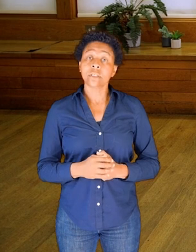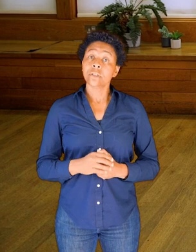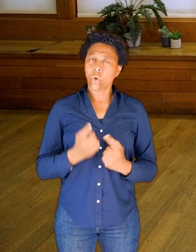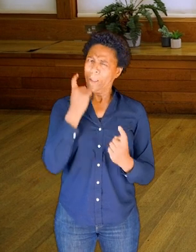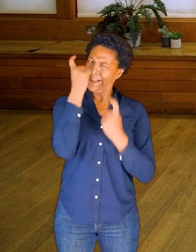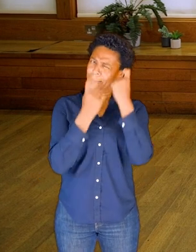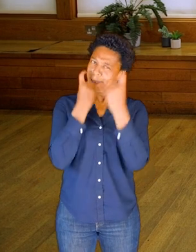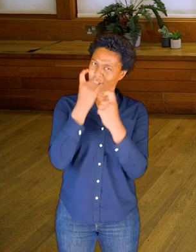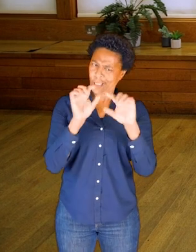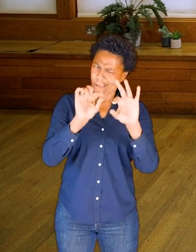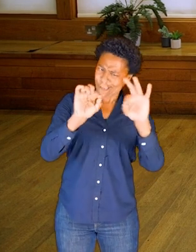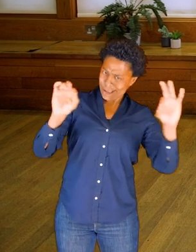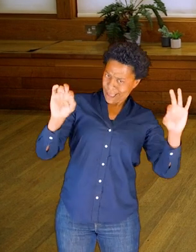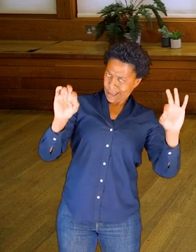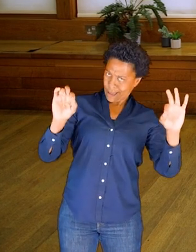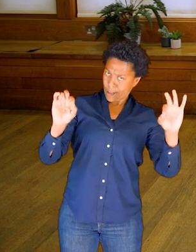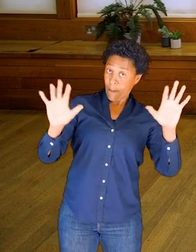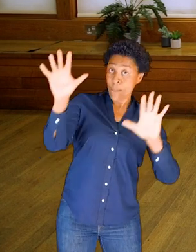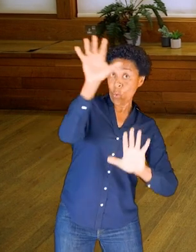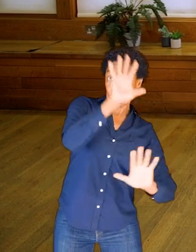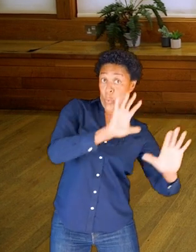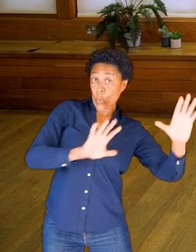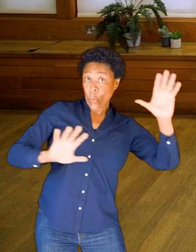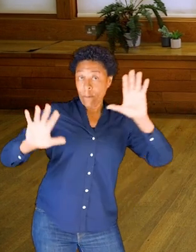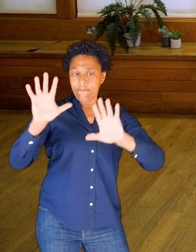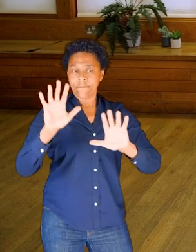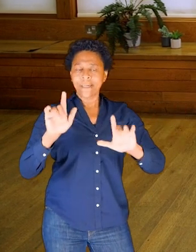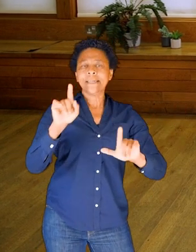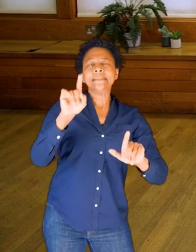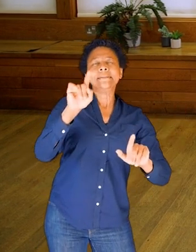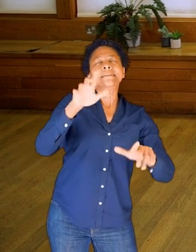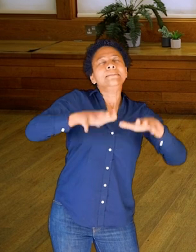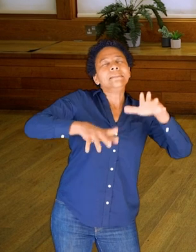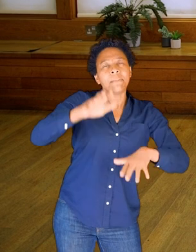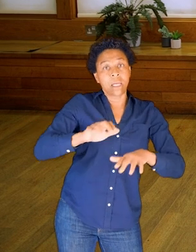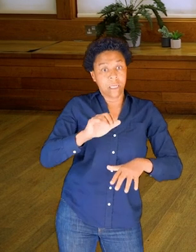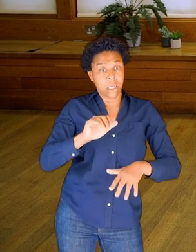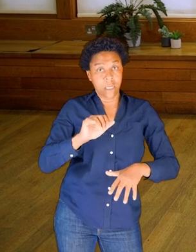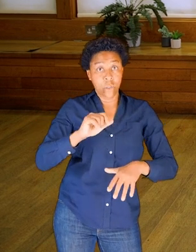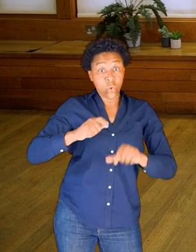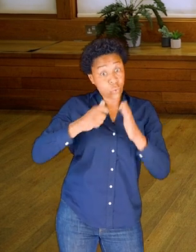like our bones do, we can demonstrate that by making an arc shape.